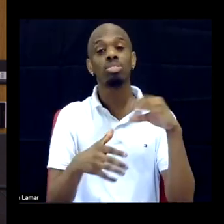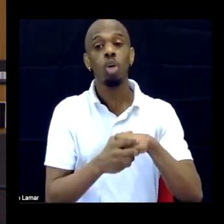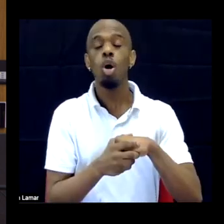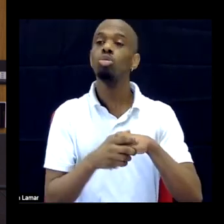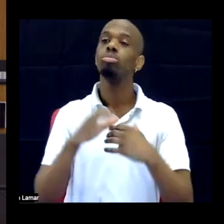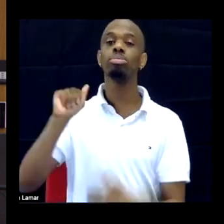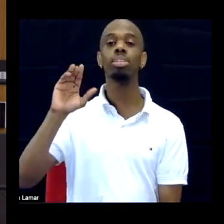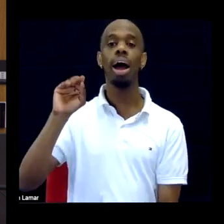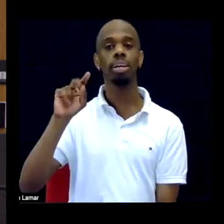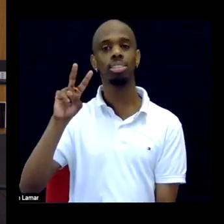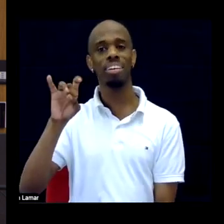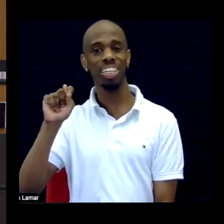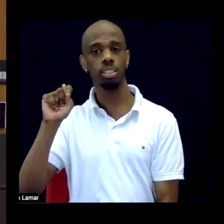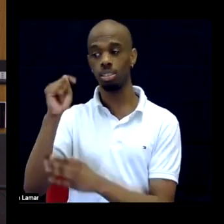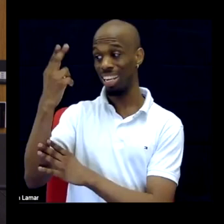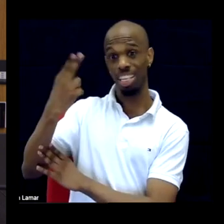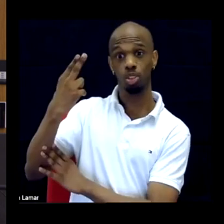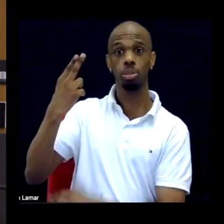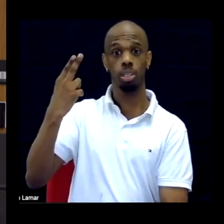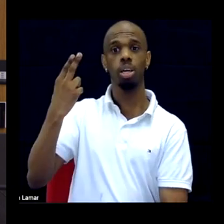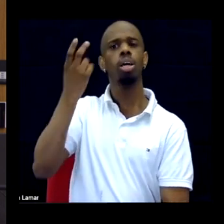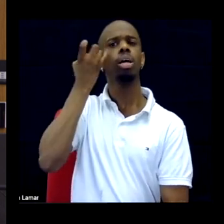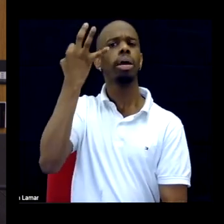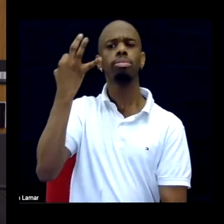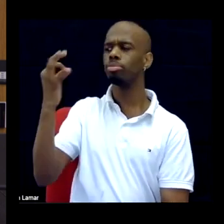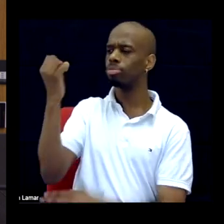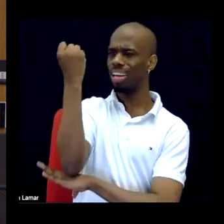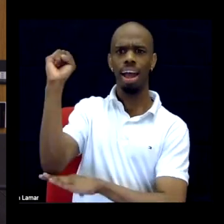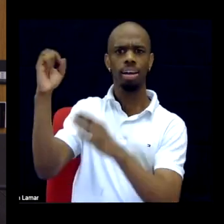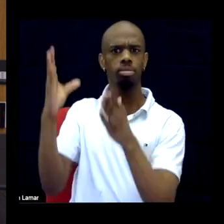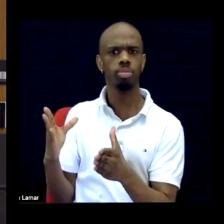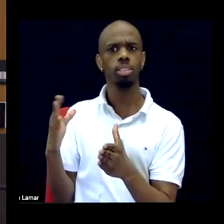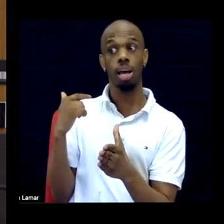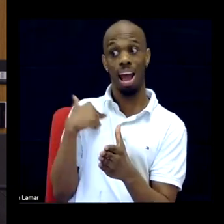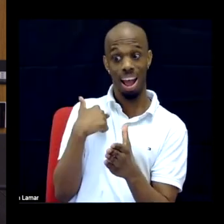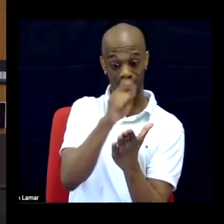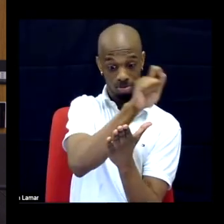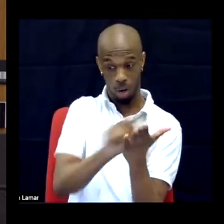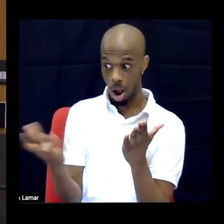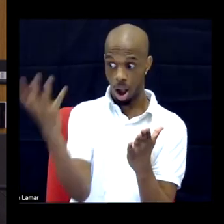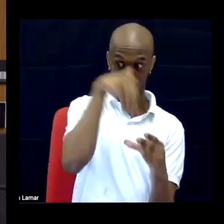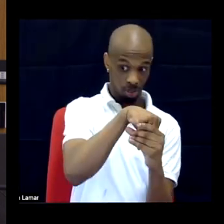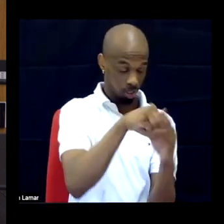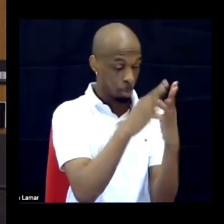with activists, if the activists pick up the book and says what does this say? That is a failure for me.